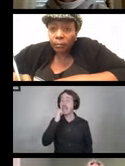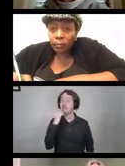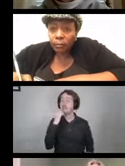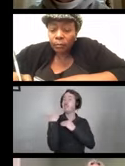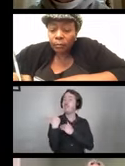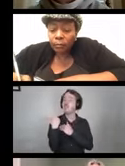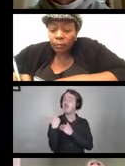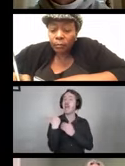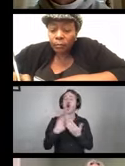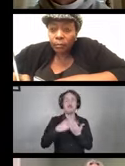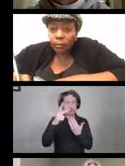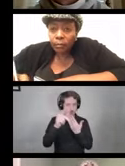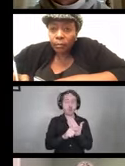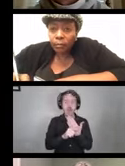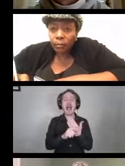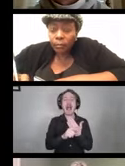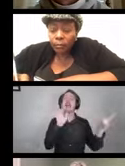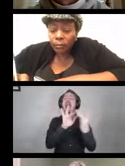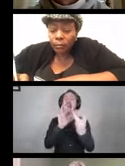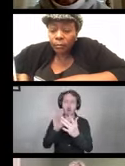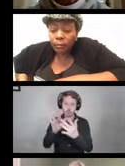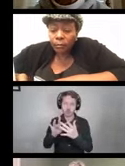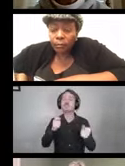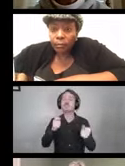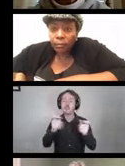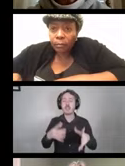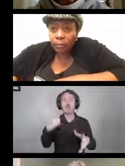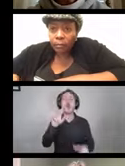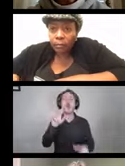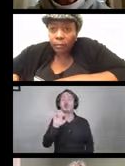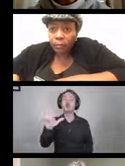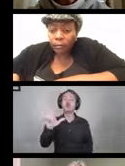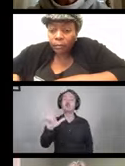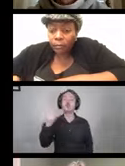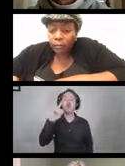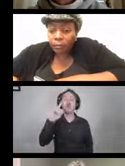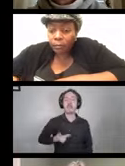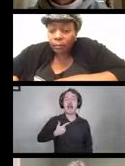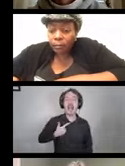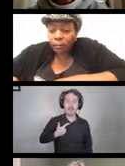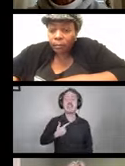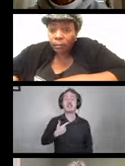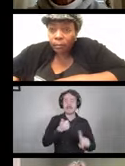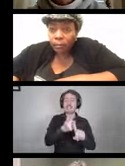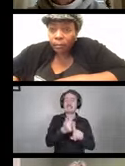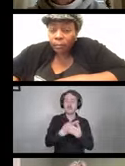and outreach manager at Tools for Life which is a program at Center for Inclusive Design and Innovation here at Georgia Tech.